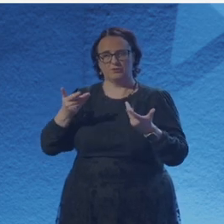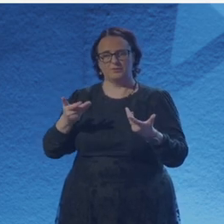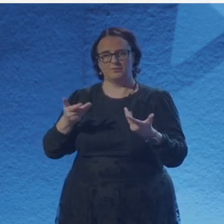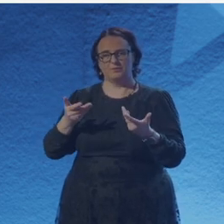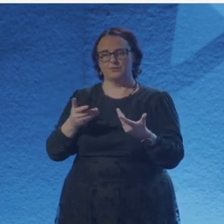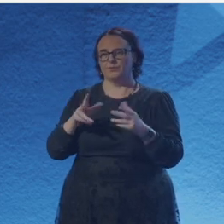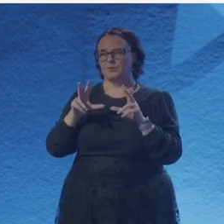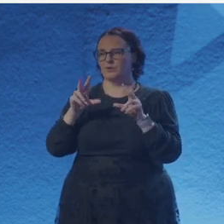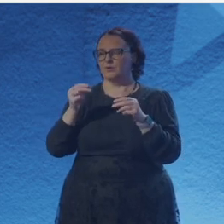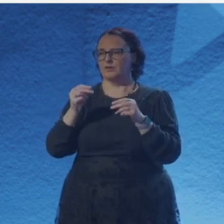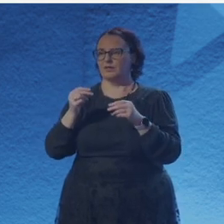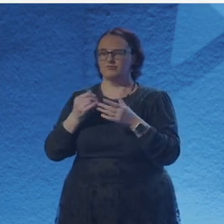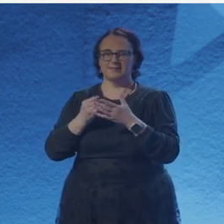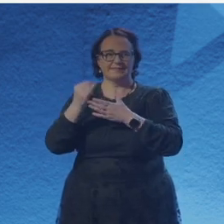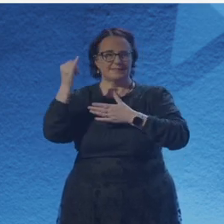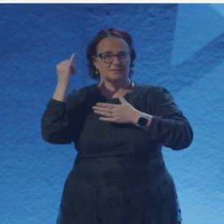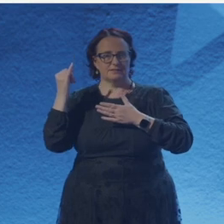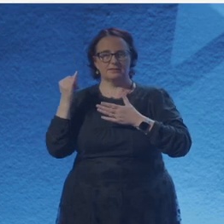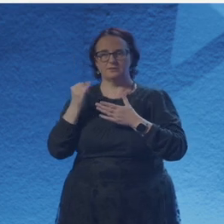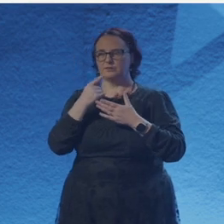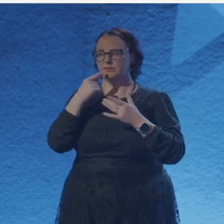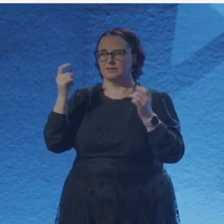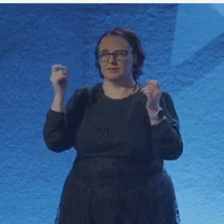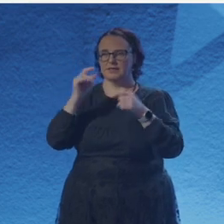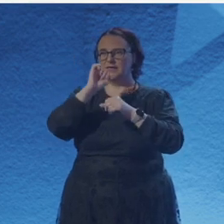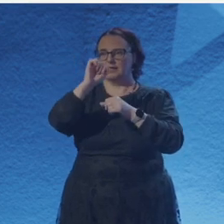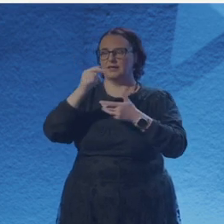amperes of care surge from a hand on the shoulder, fingertips and lips,